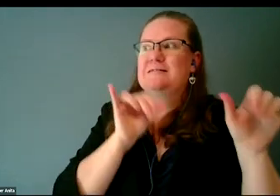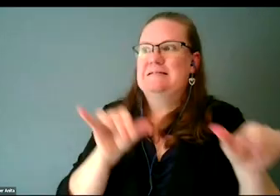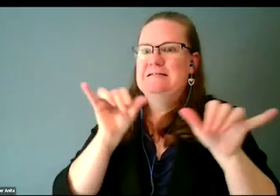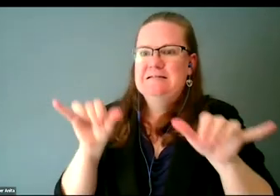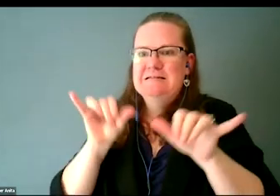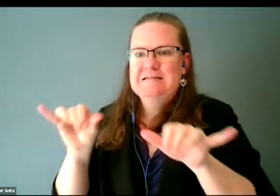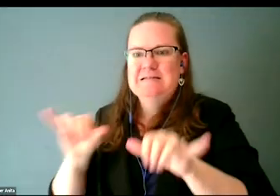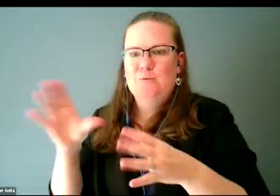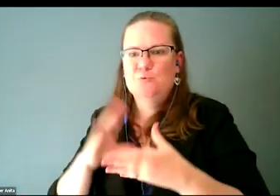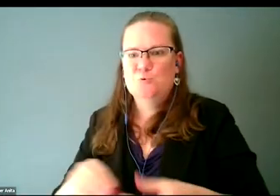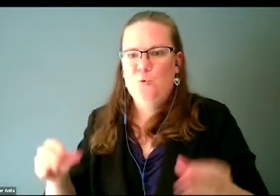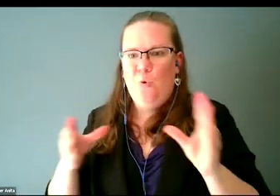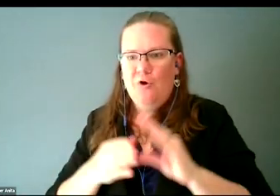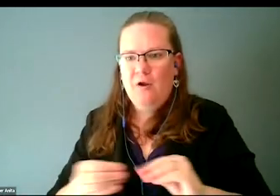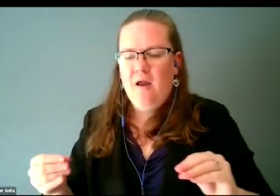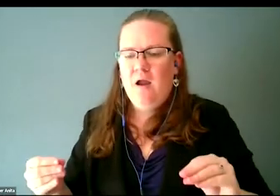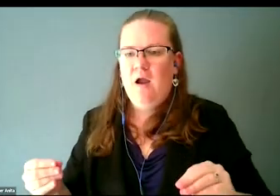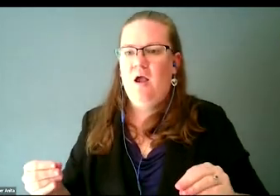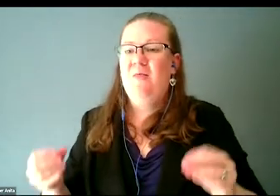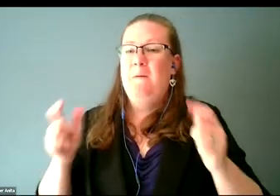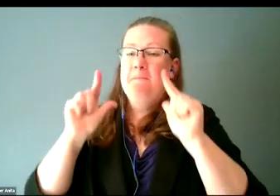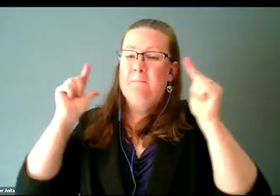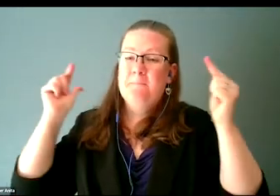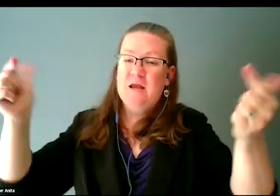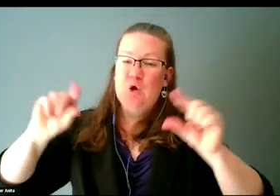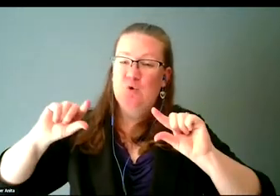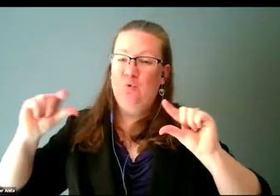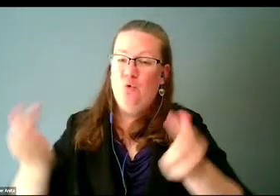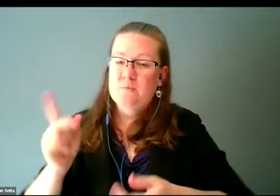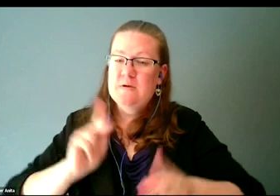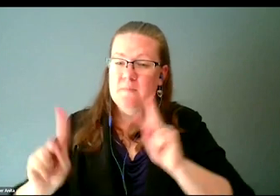large groups of blind folks that are working on technologies